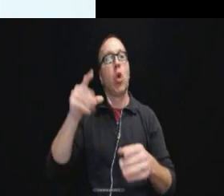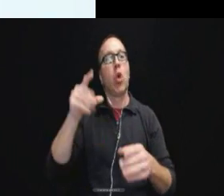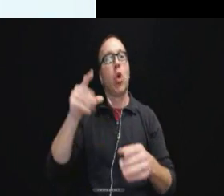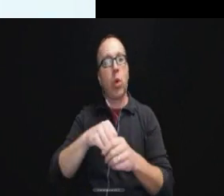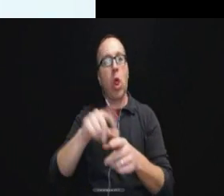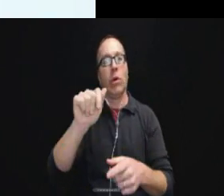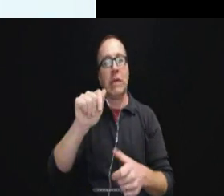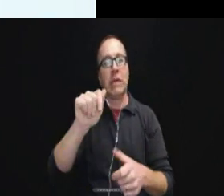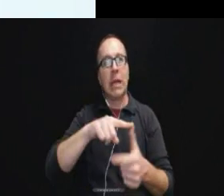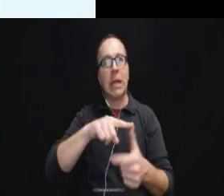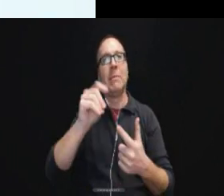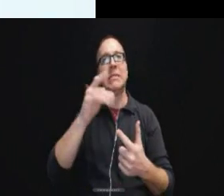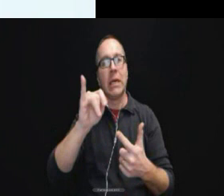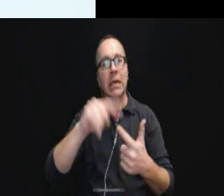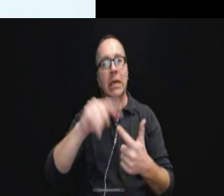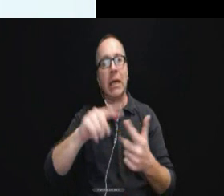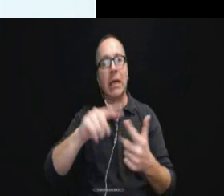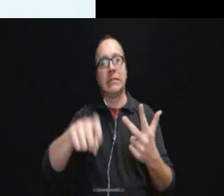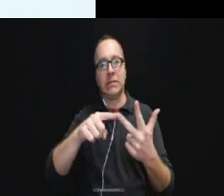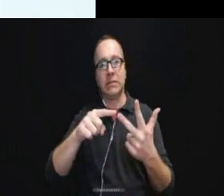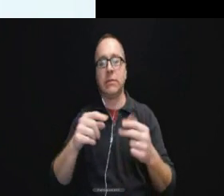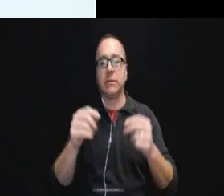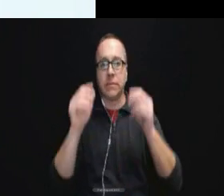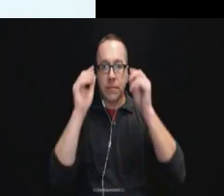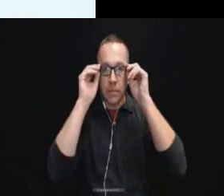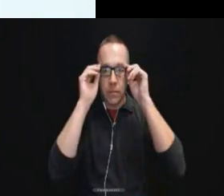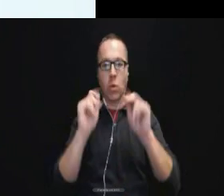Okay. So what's our lesson?